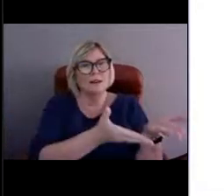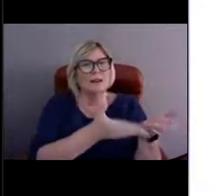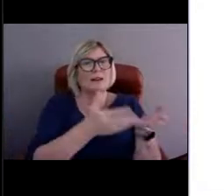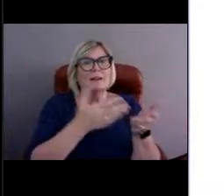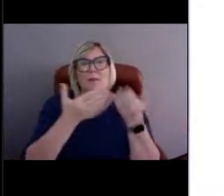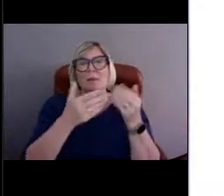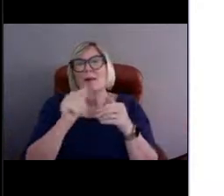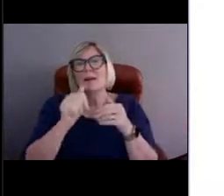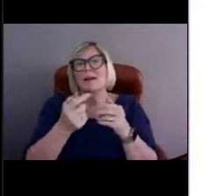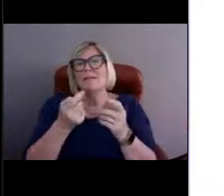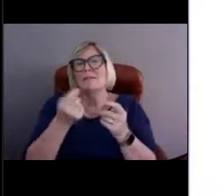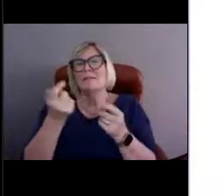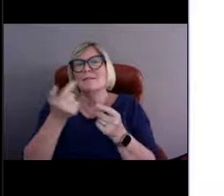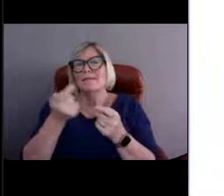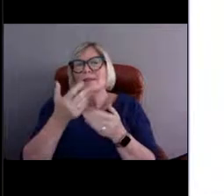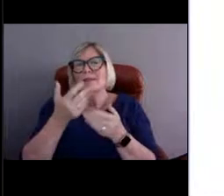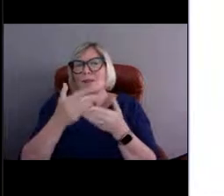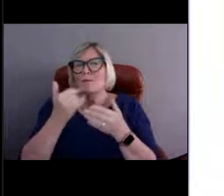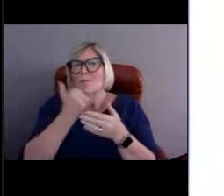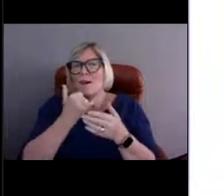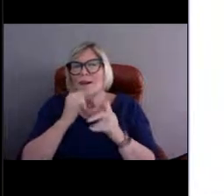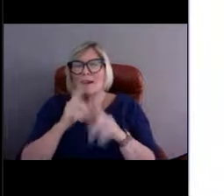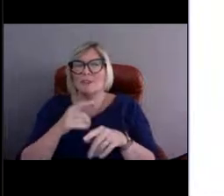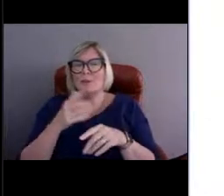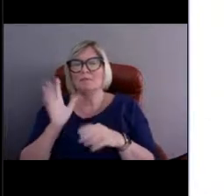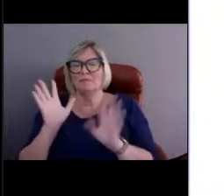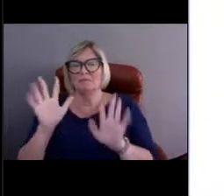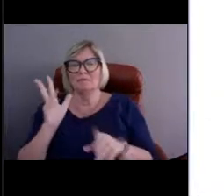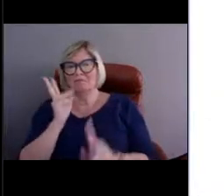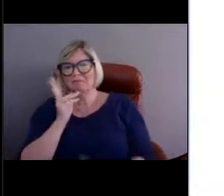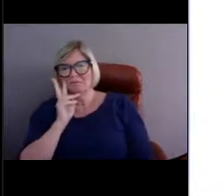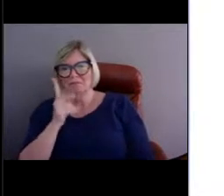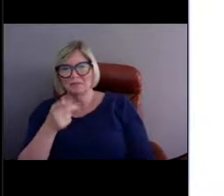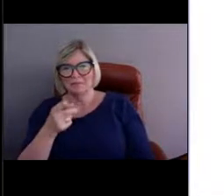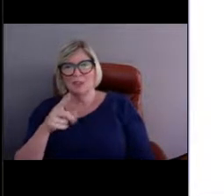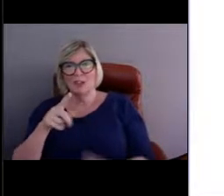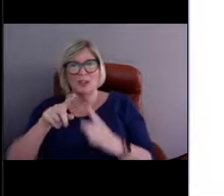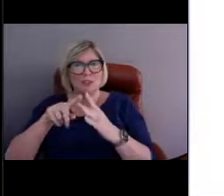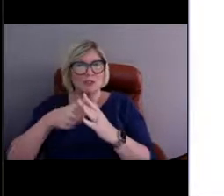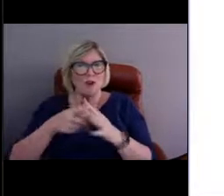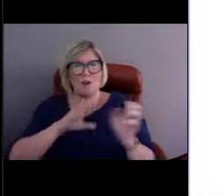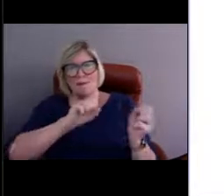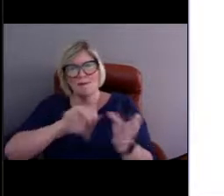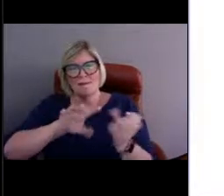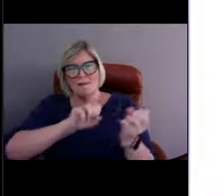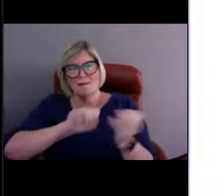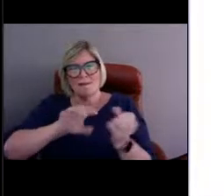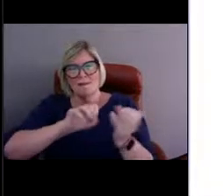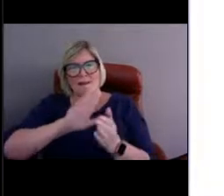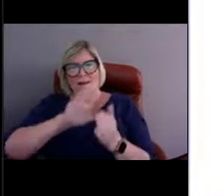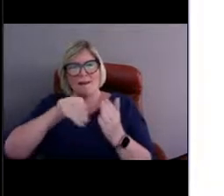Yeah, let's take a look. We'll start by putting all this equipment on trucks.